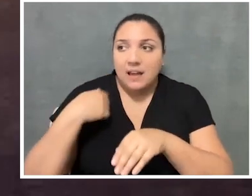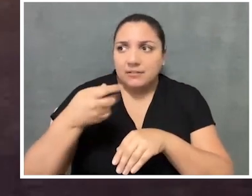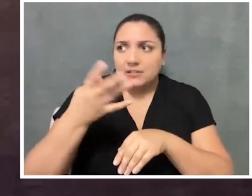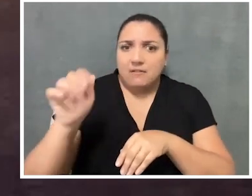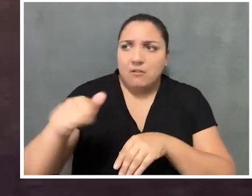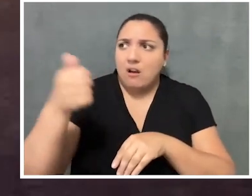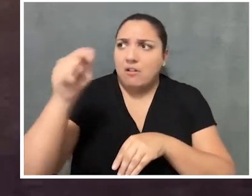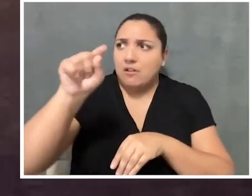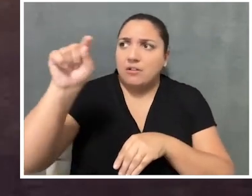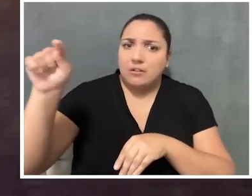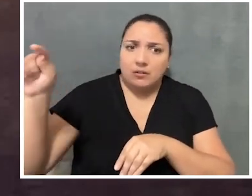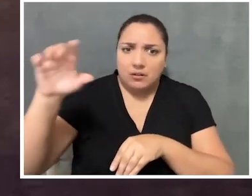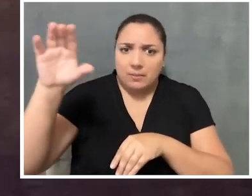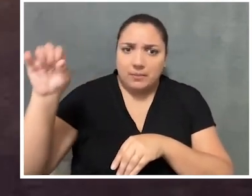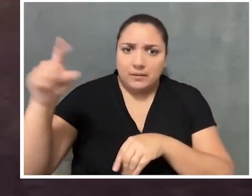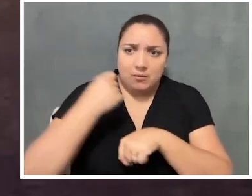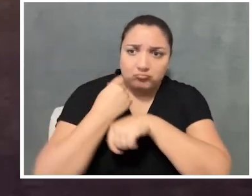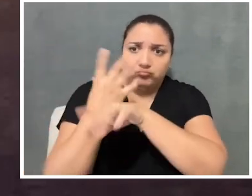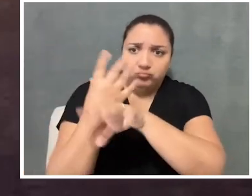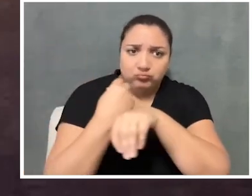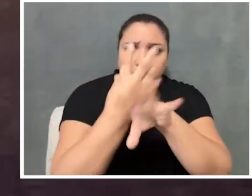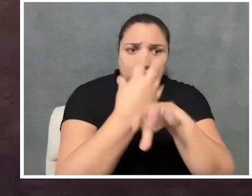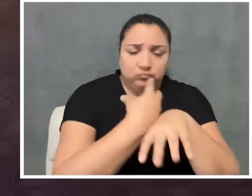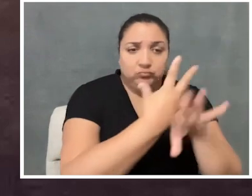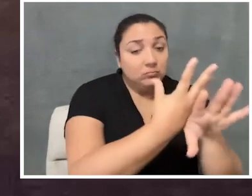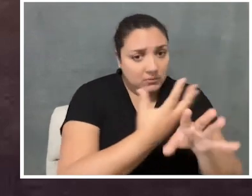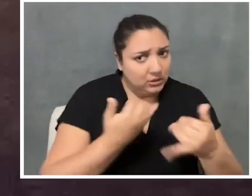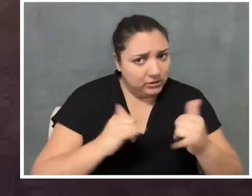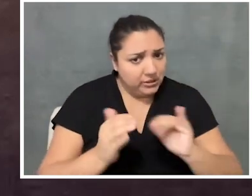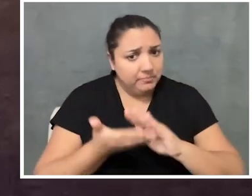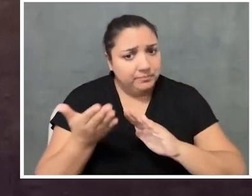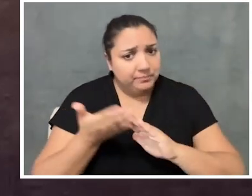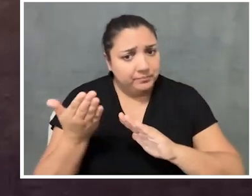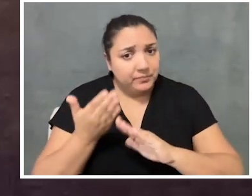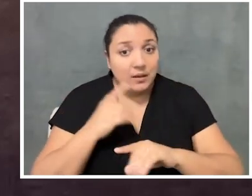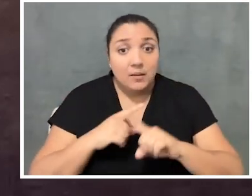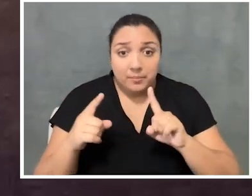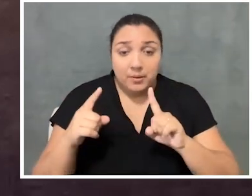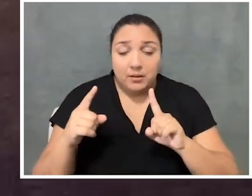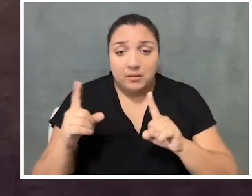there were several other platforms that were being used, and I'm sure there still are,